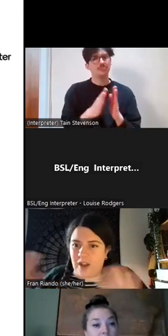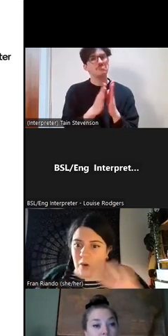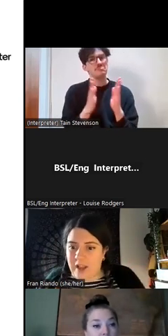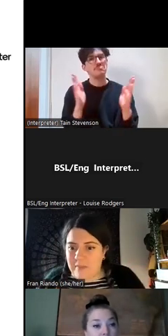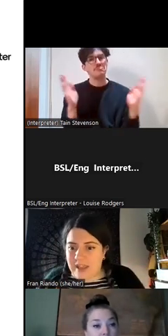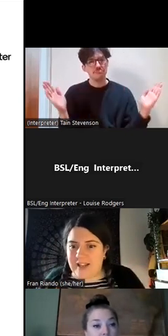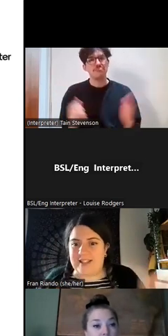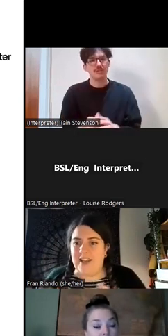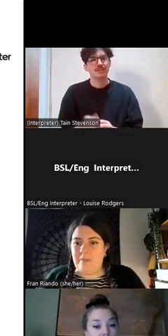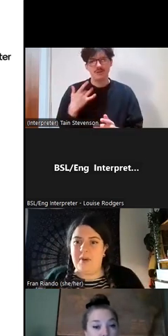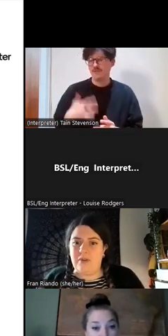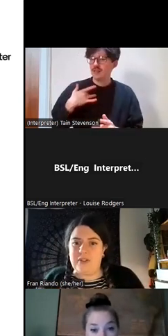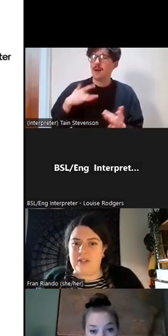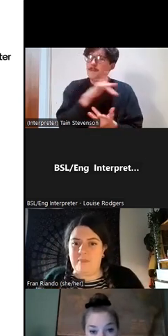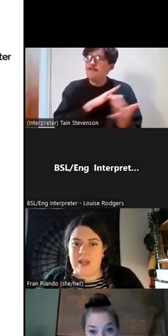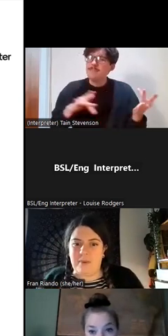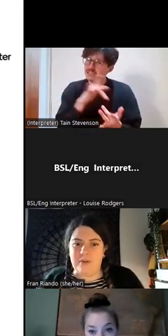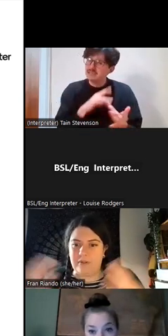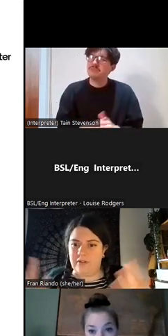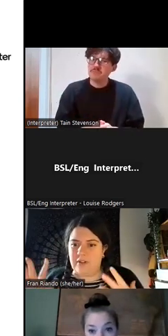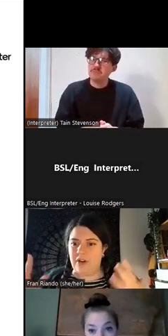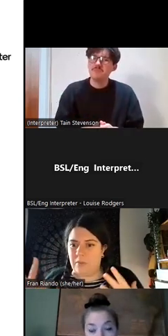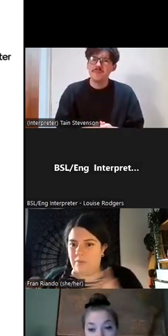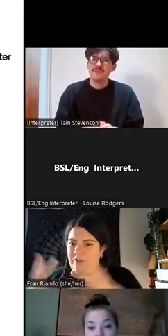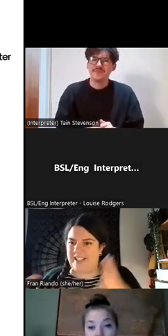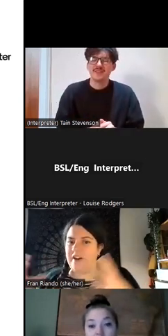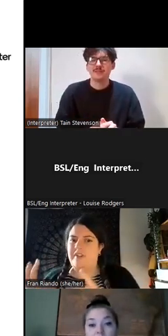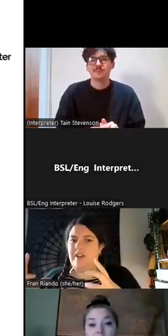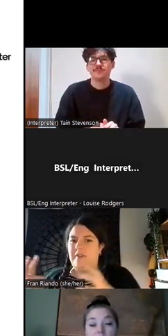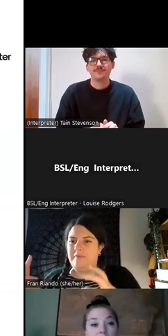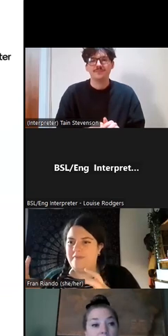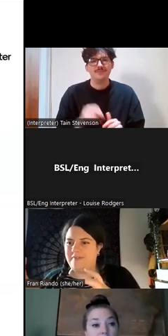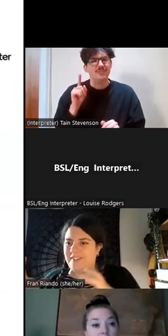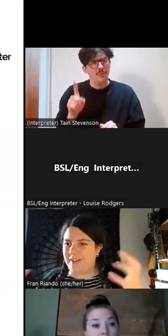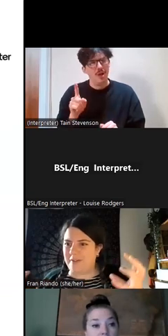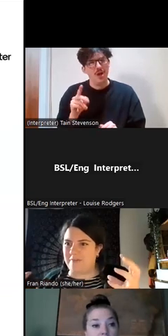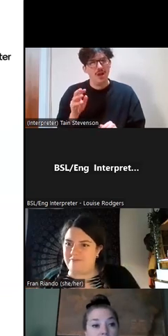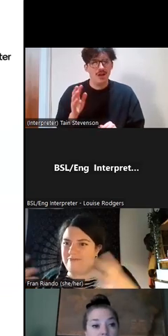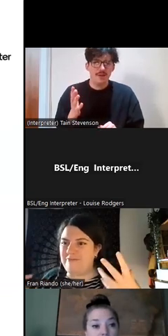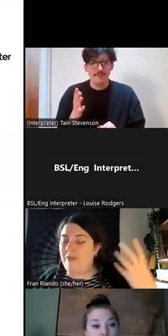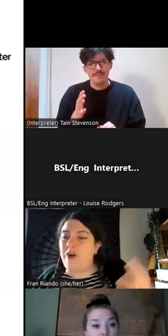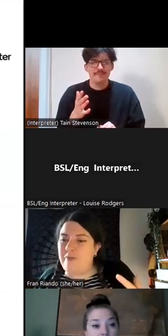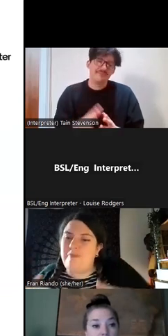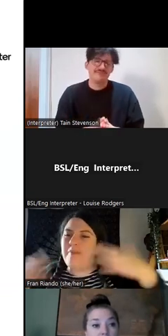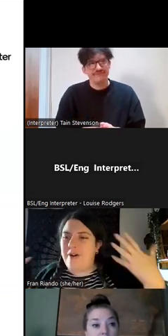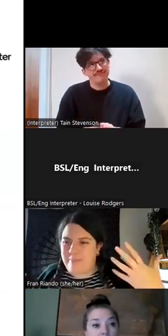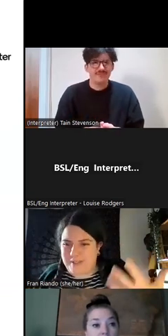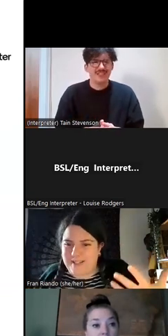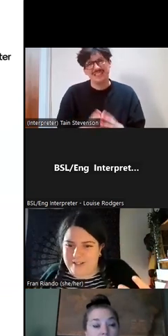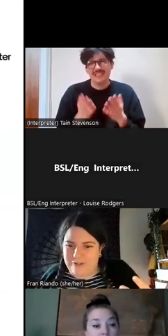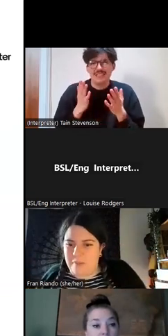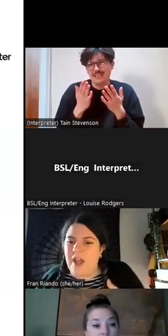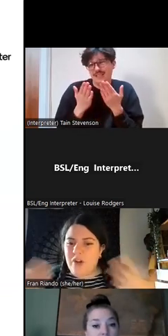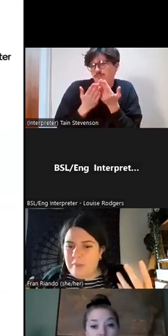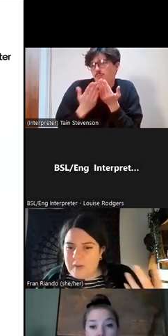quite a mix, but also some people, you know, there is kind of a more represented group. Normally I